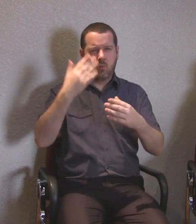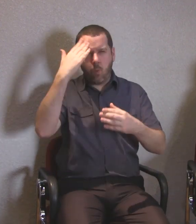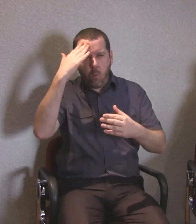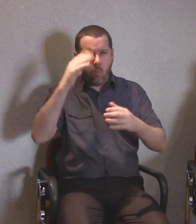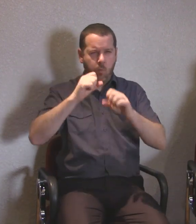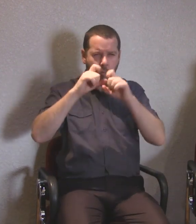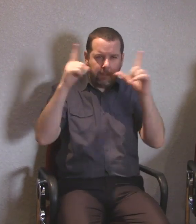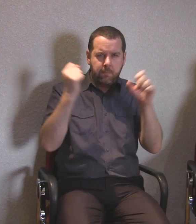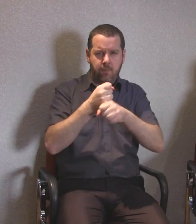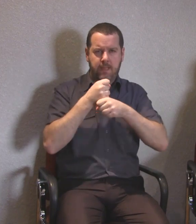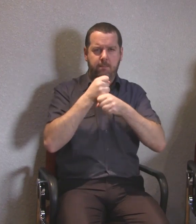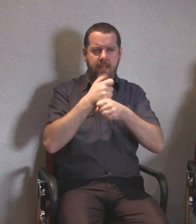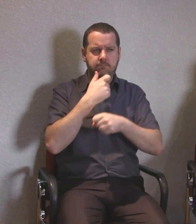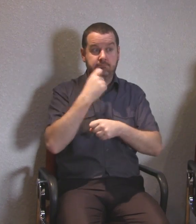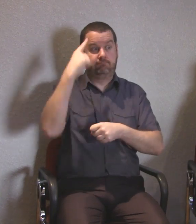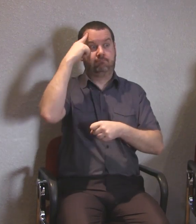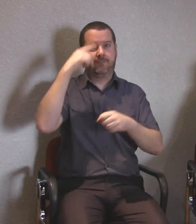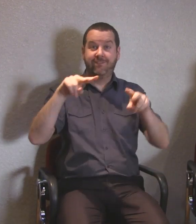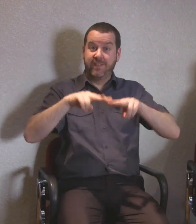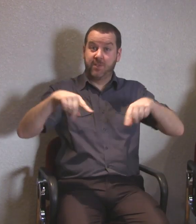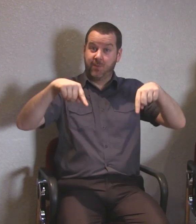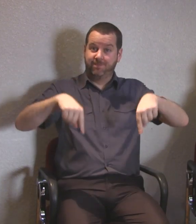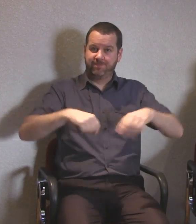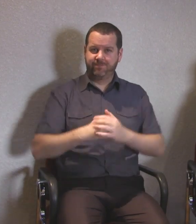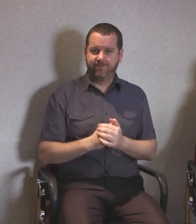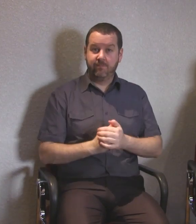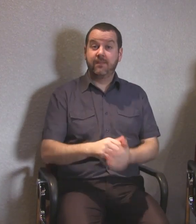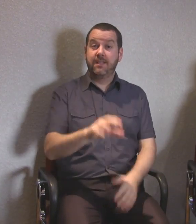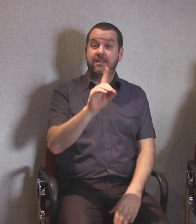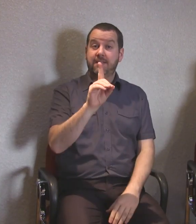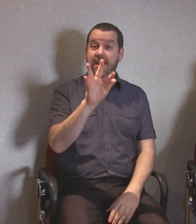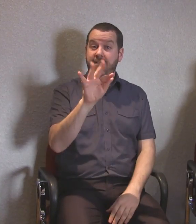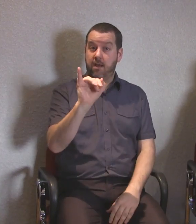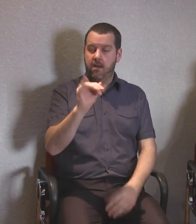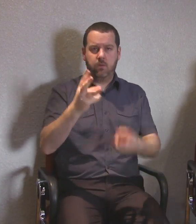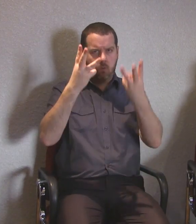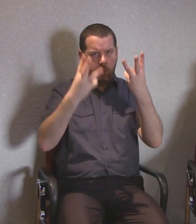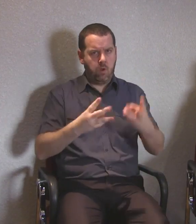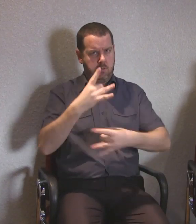DFI want to make sure disability is firmly on the agenda for the coming election